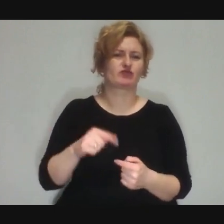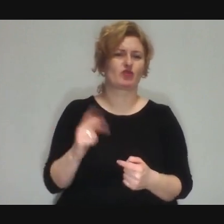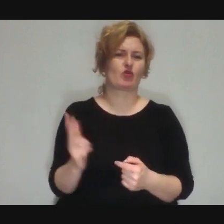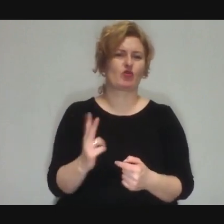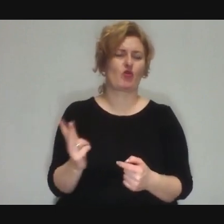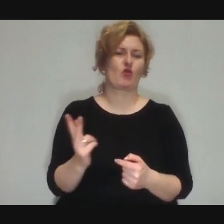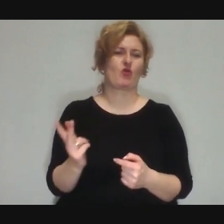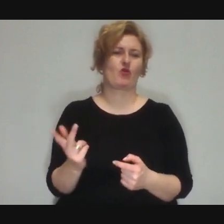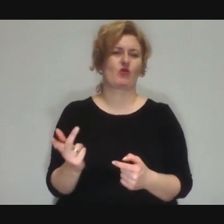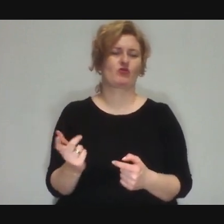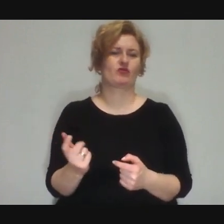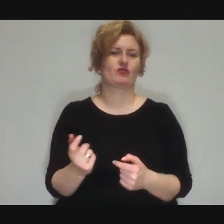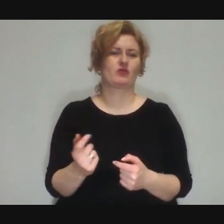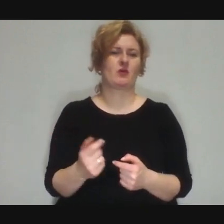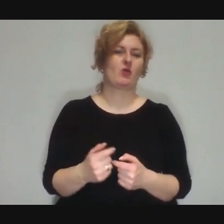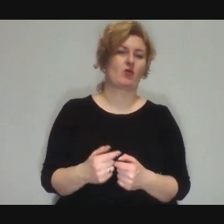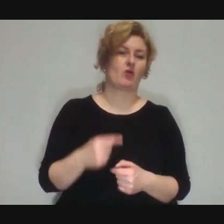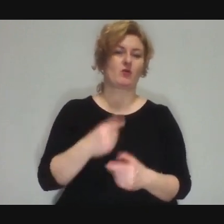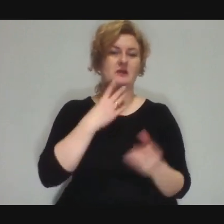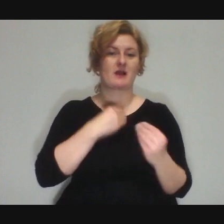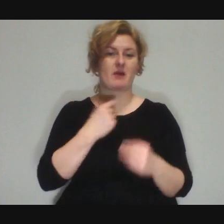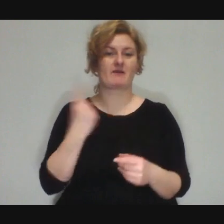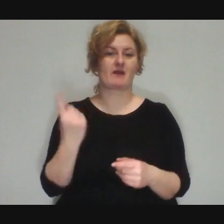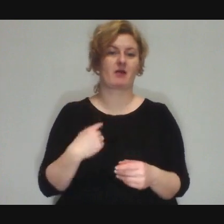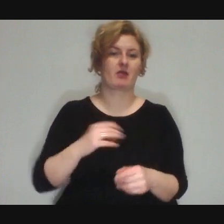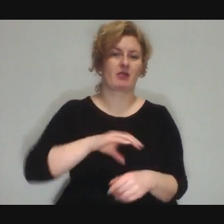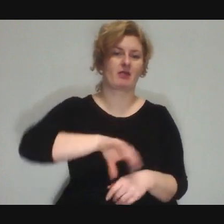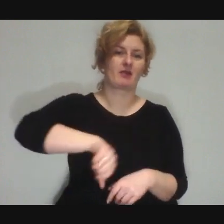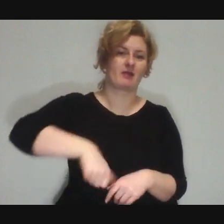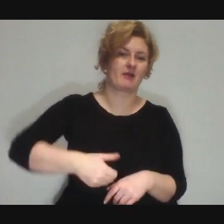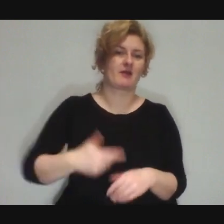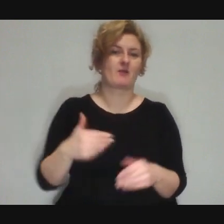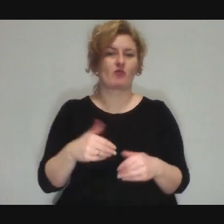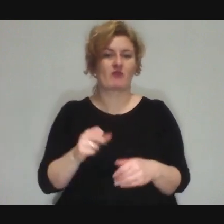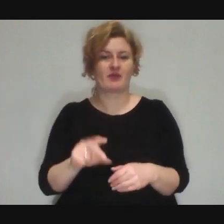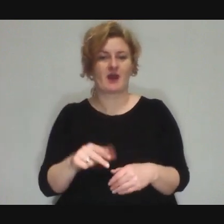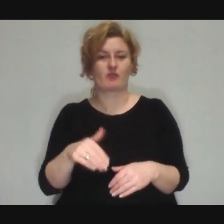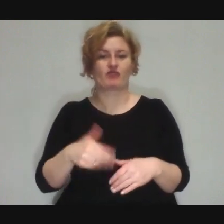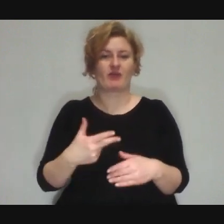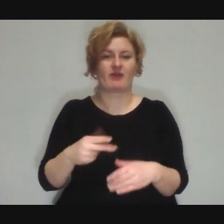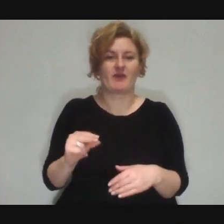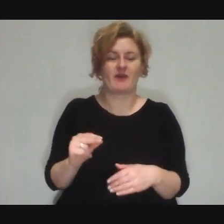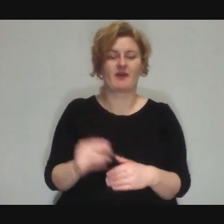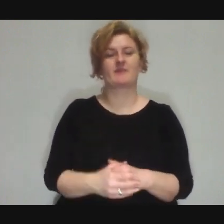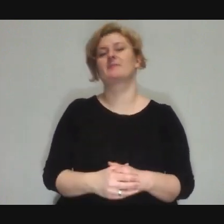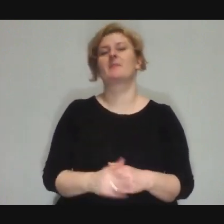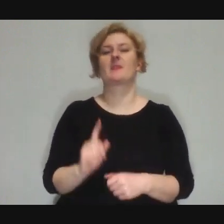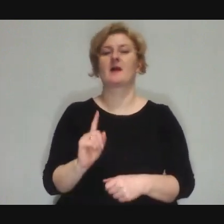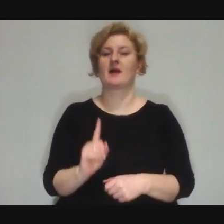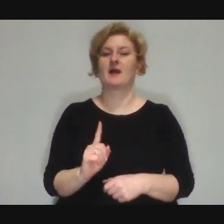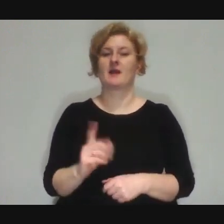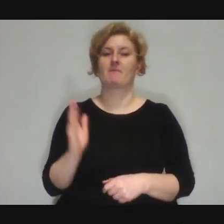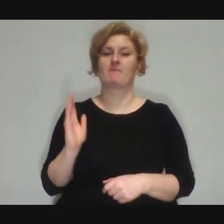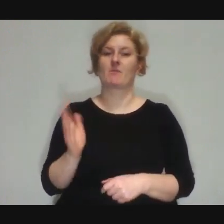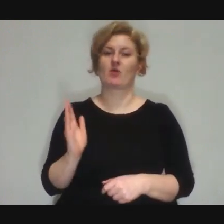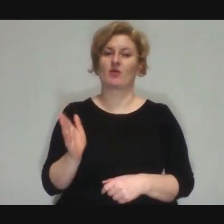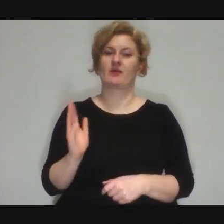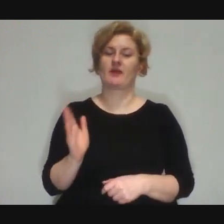we'll take something maybe yes, maybe no". Later on, when for example there is such a motive,